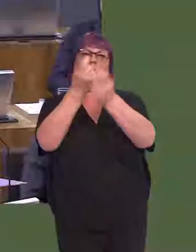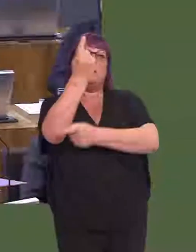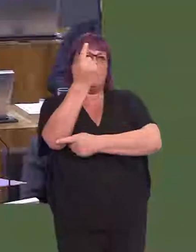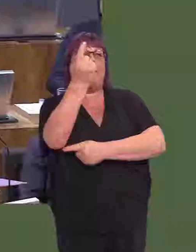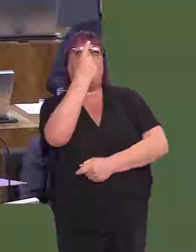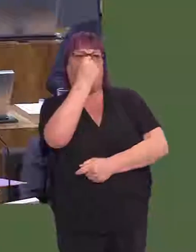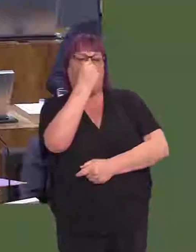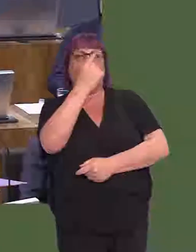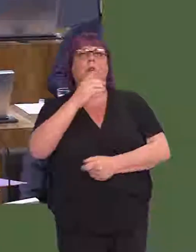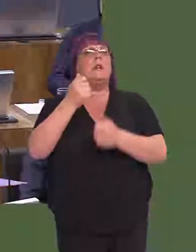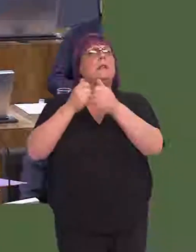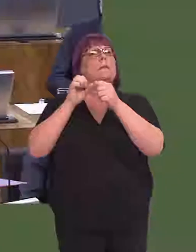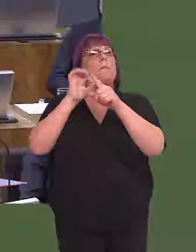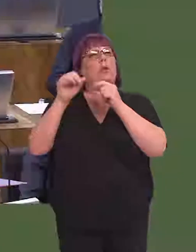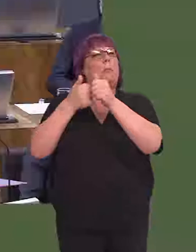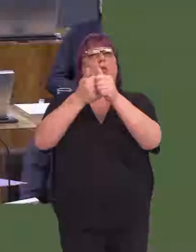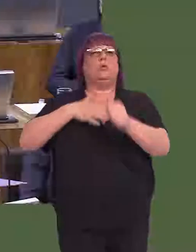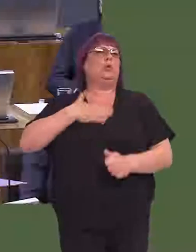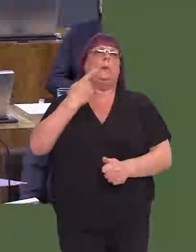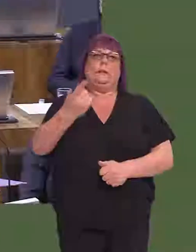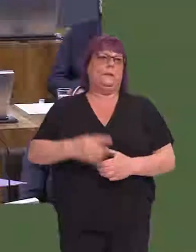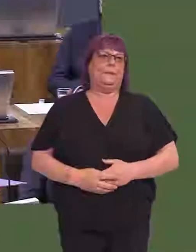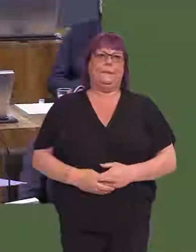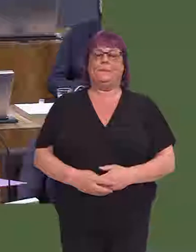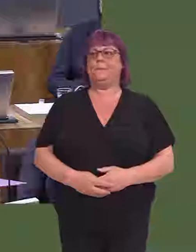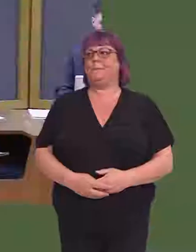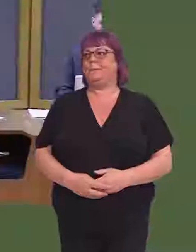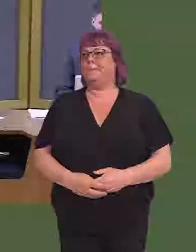it's able to run itself outside of special measures in the future.